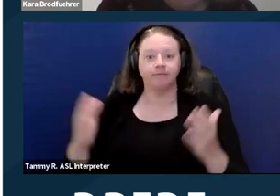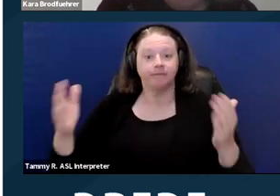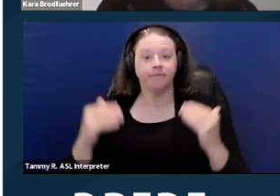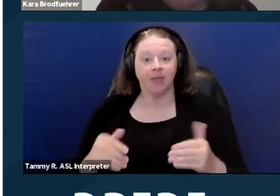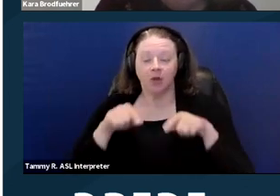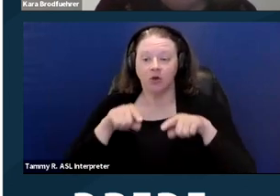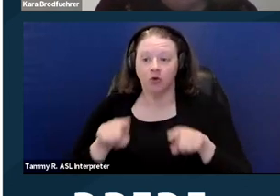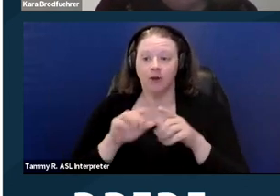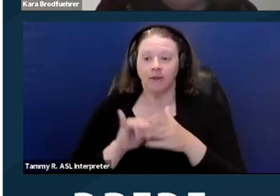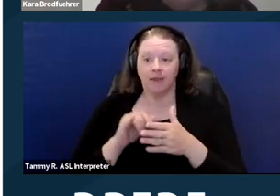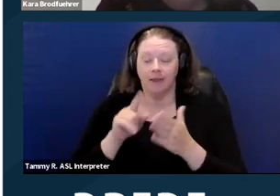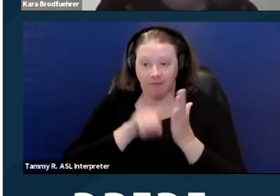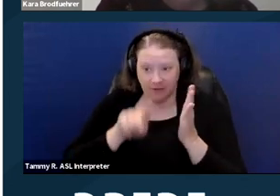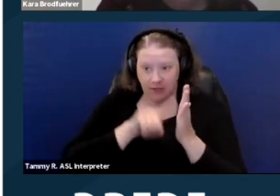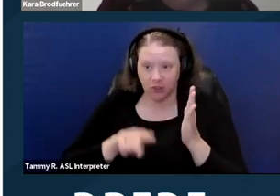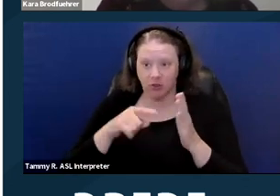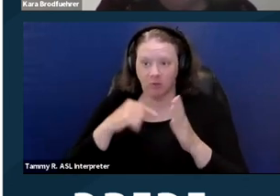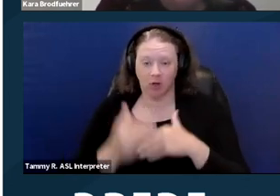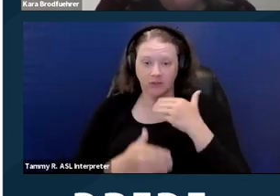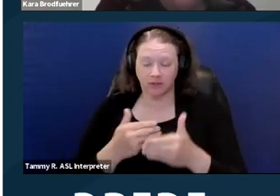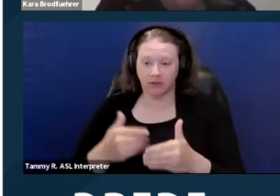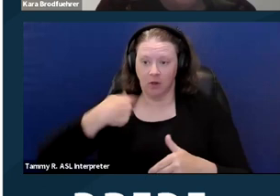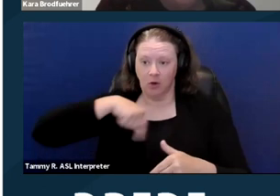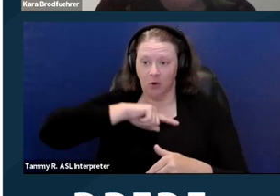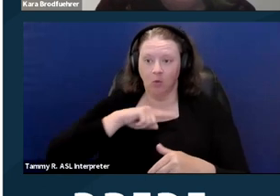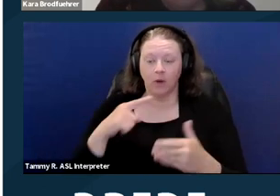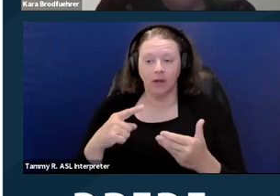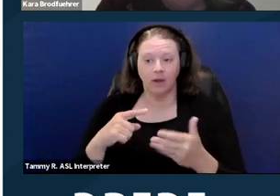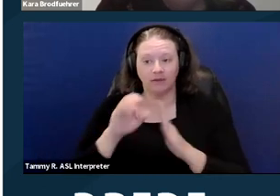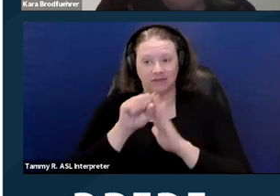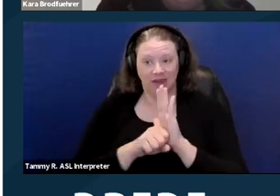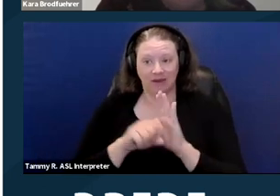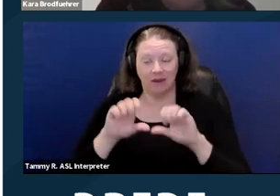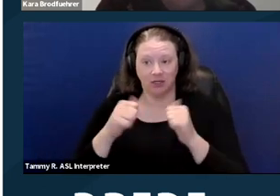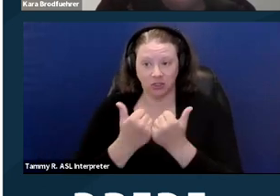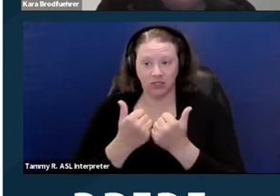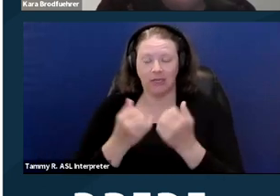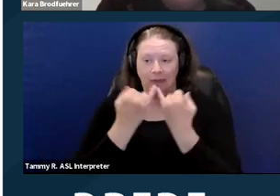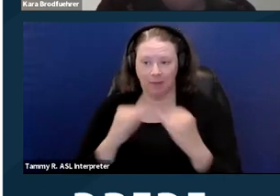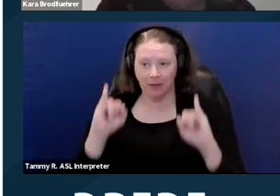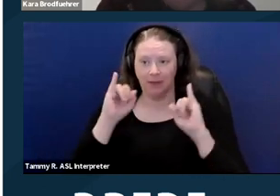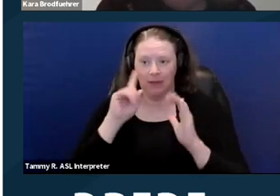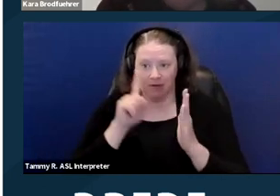we, as the state agency that enforces civil rights, we independently investigate the case.